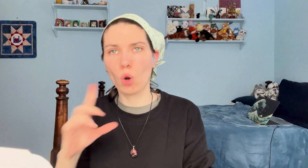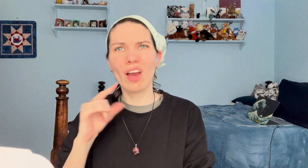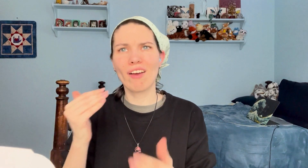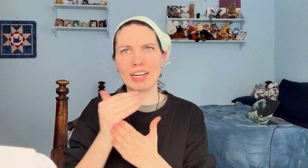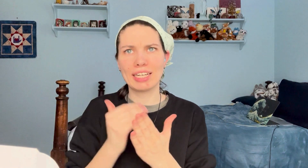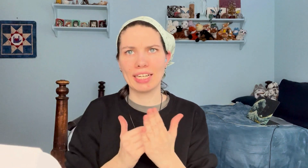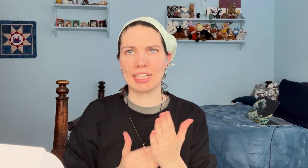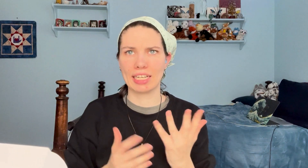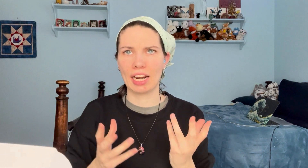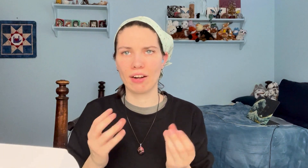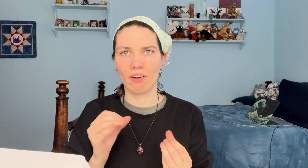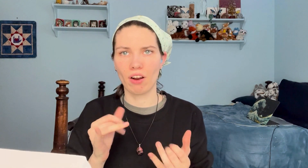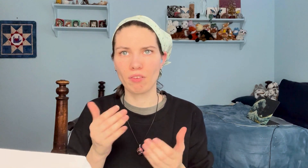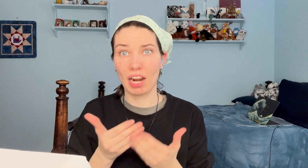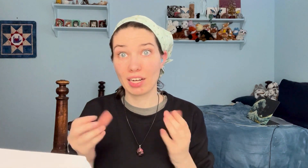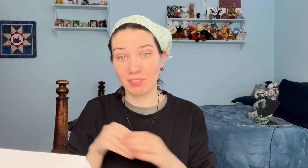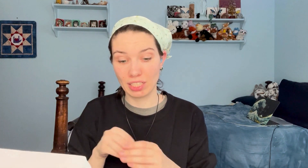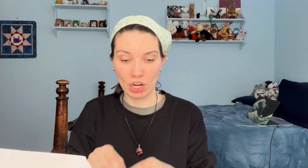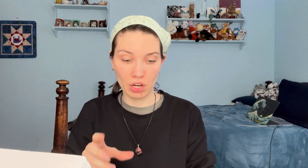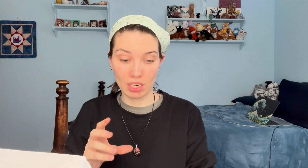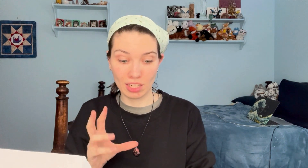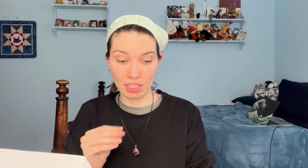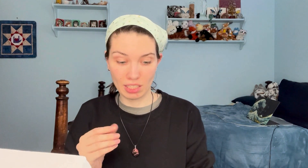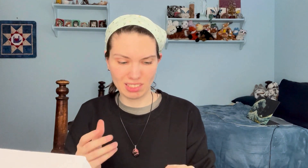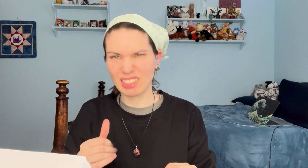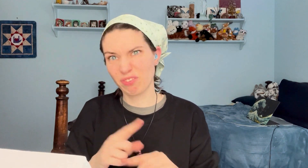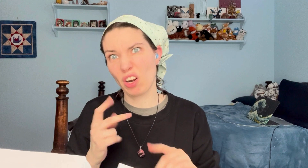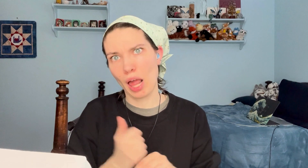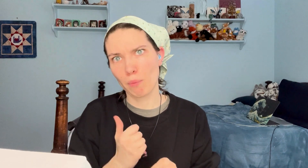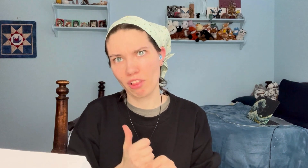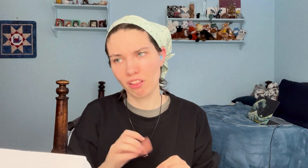It has a list of items in the box, and it's very helpful